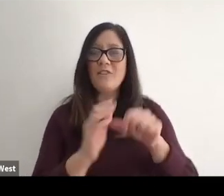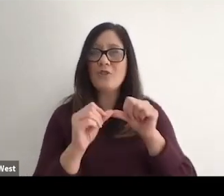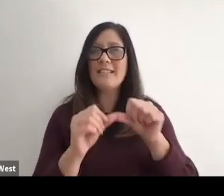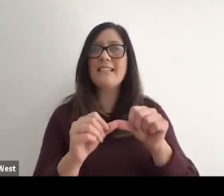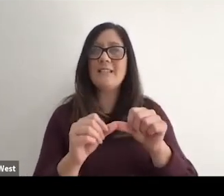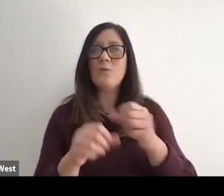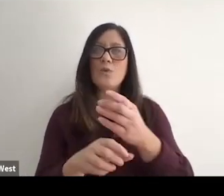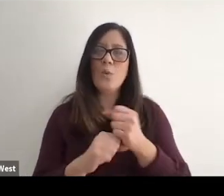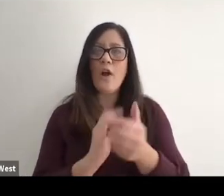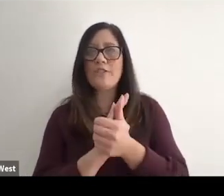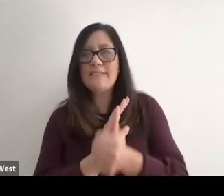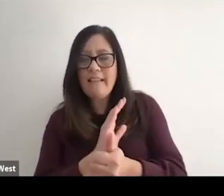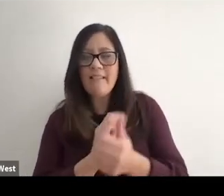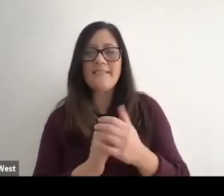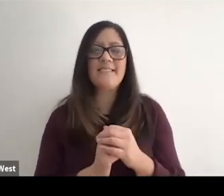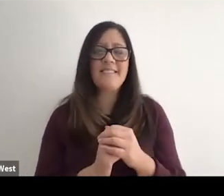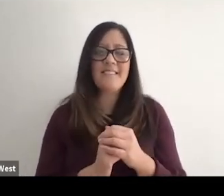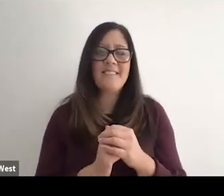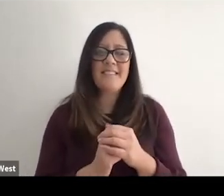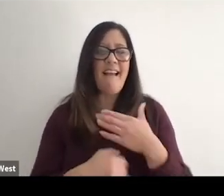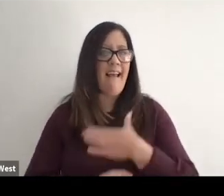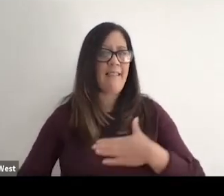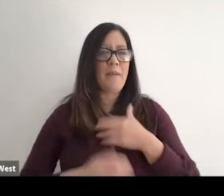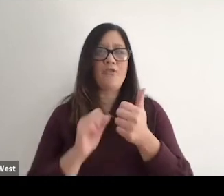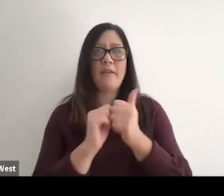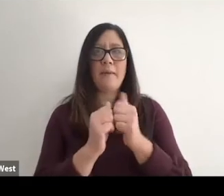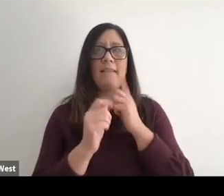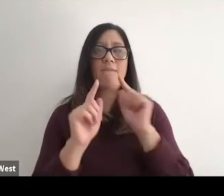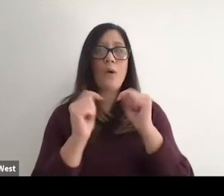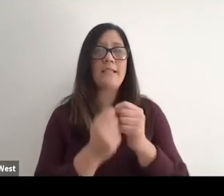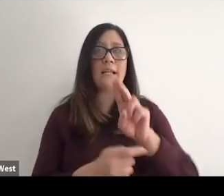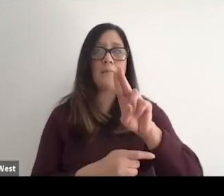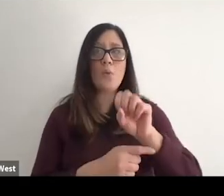to acquire skill and talent and had the pleasure of competing for Team